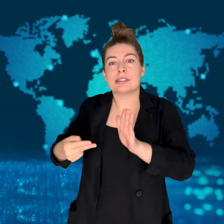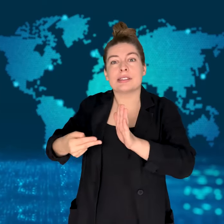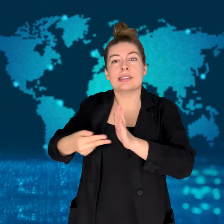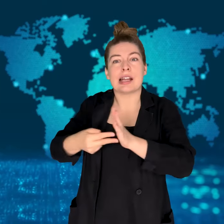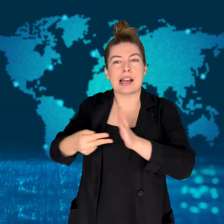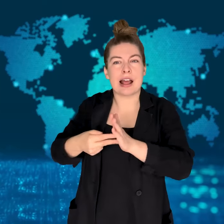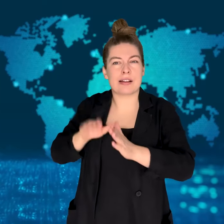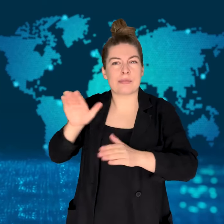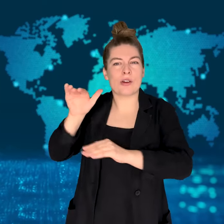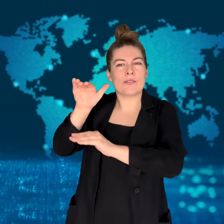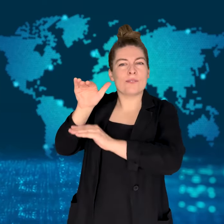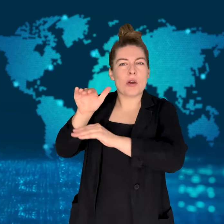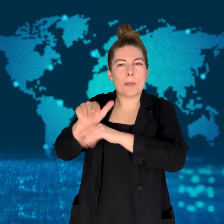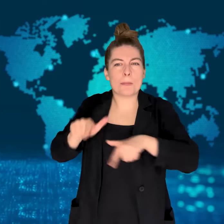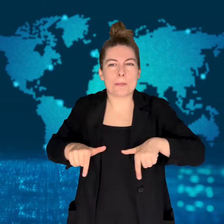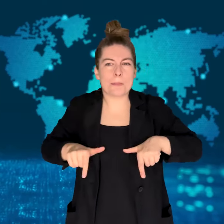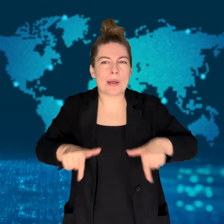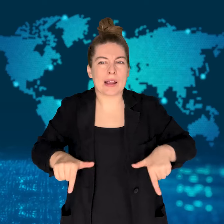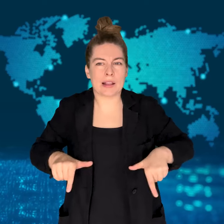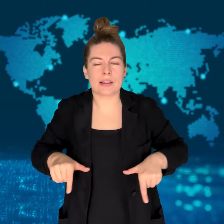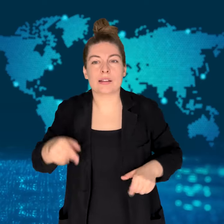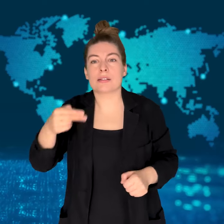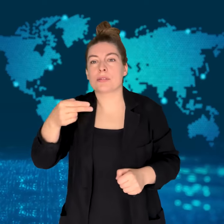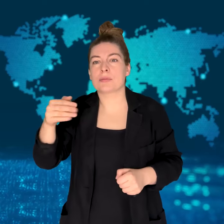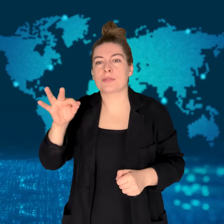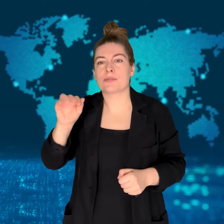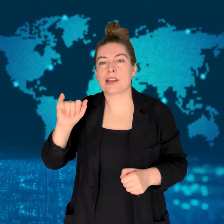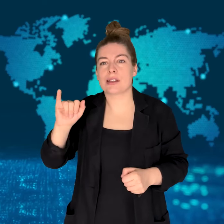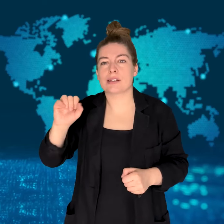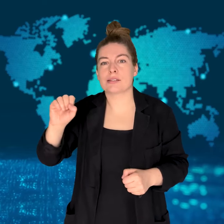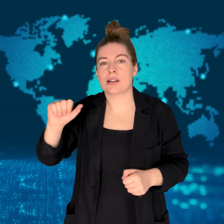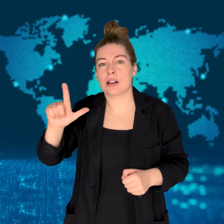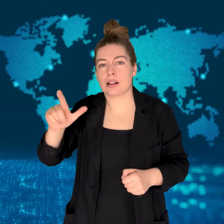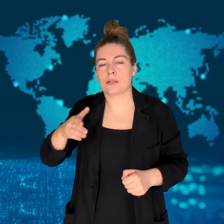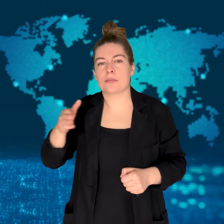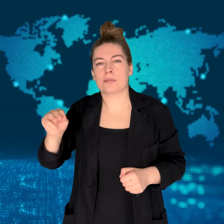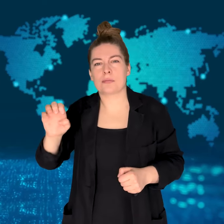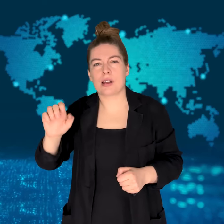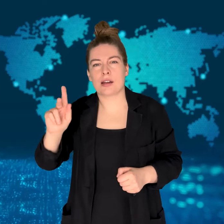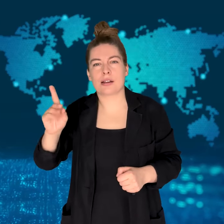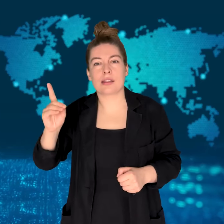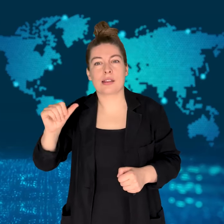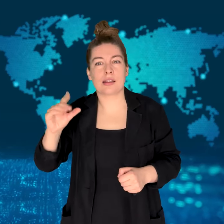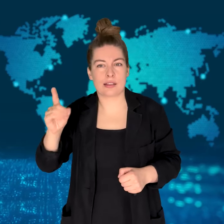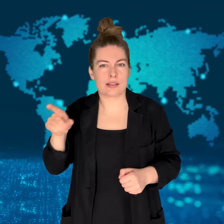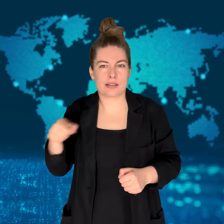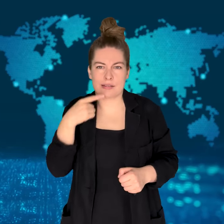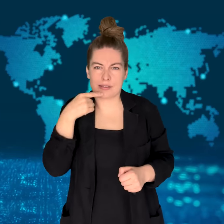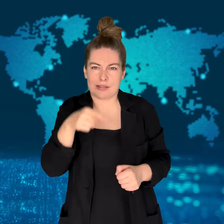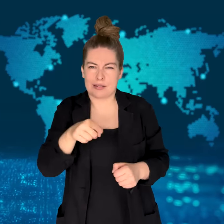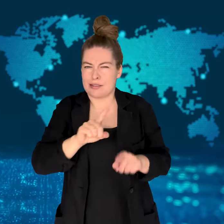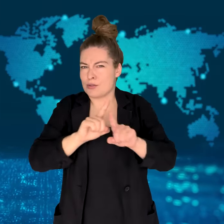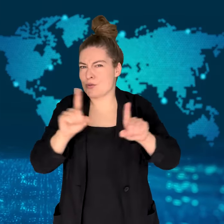Syria's Foreign Minister Faisal Mekdad called the attack a